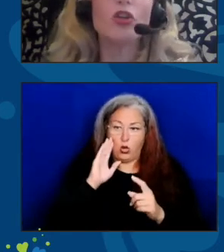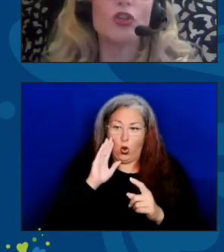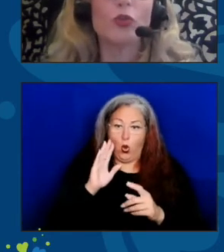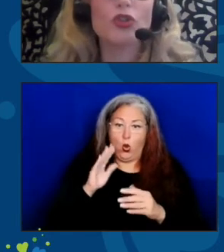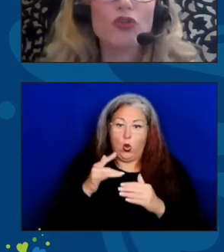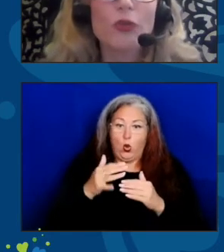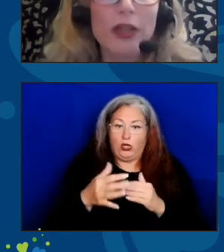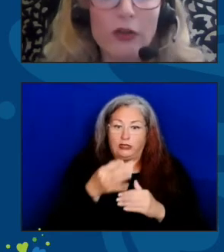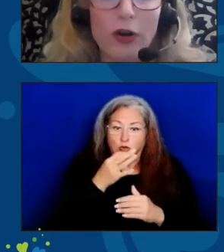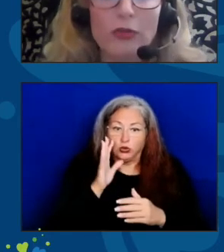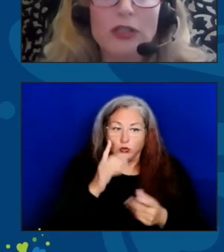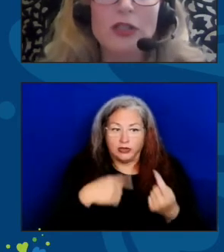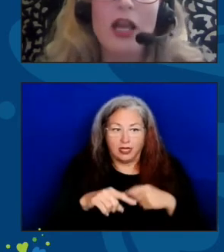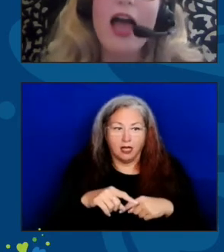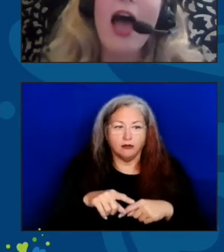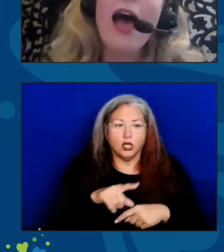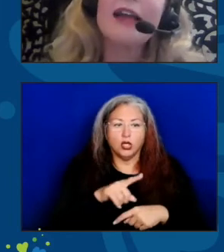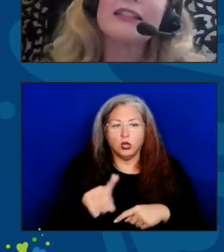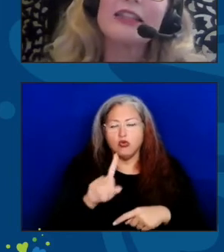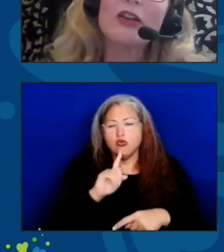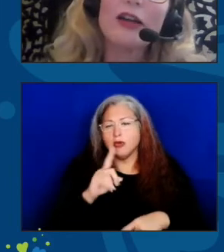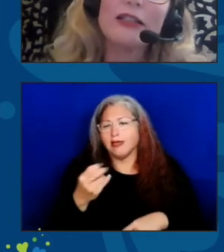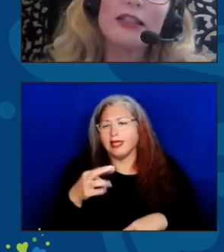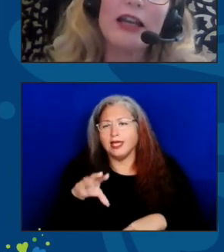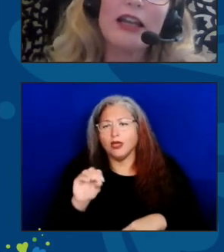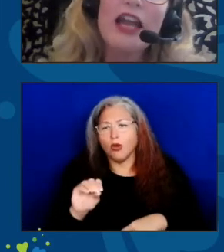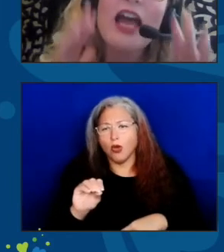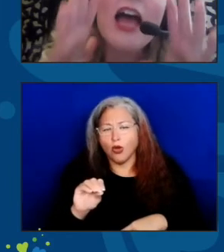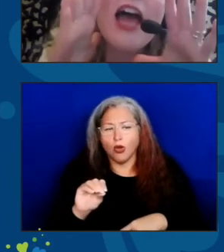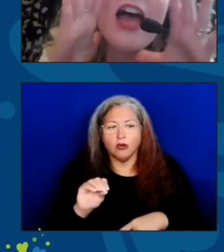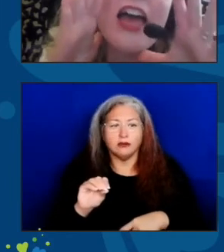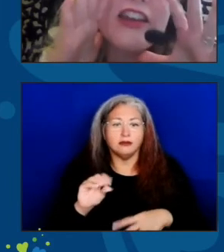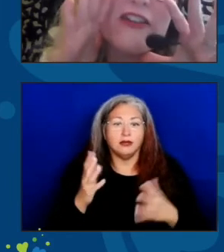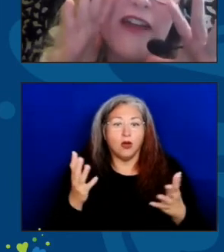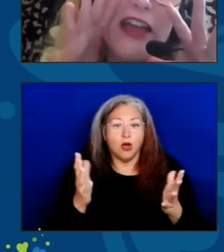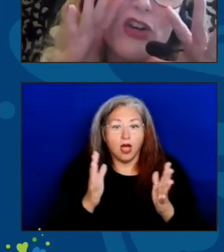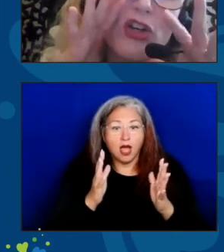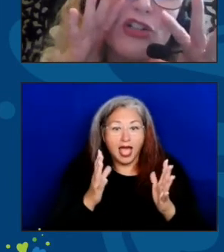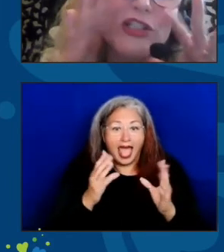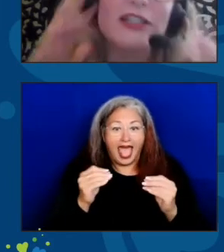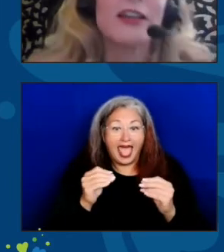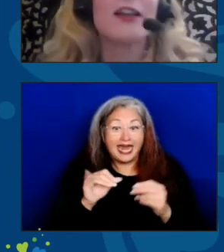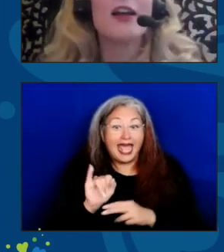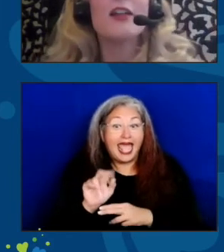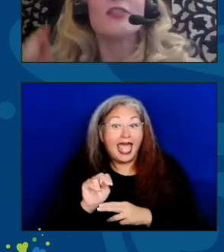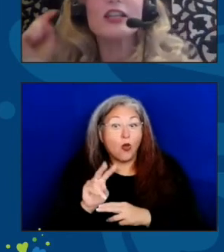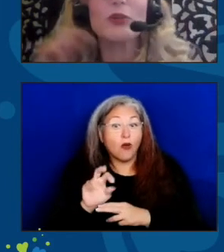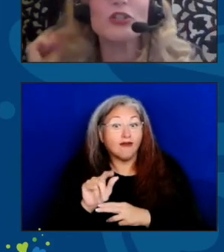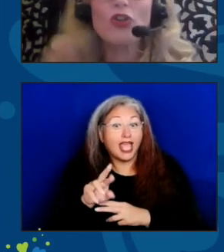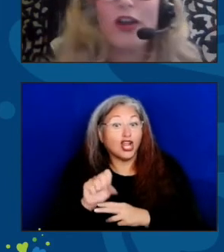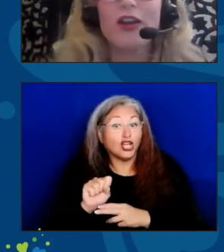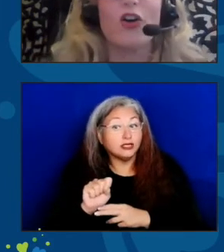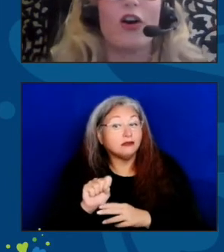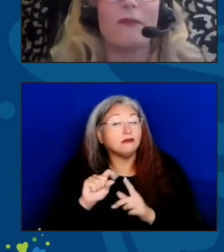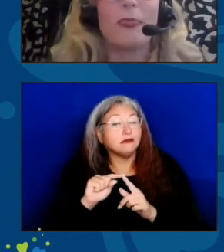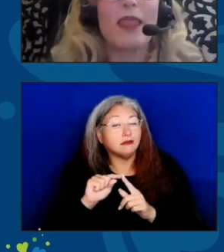You were true heroes. And dare I say, innovators. This was critical.